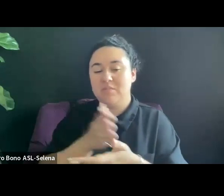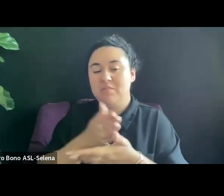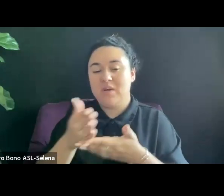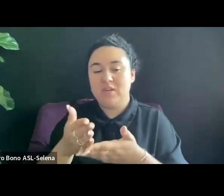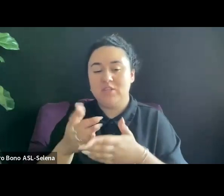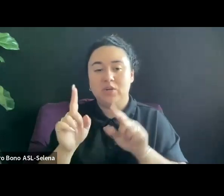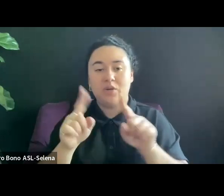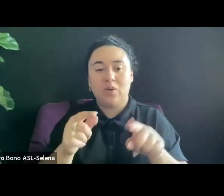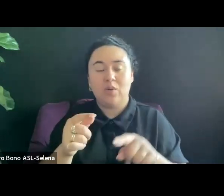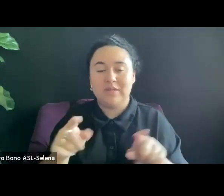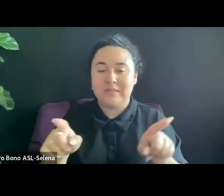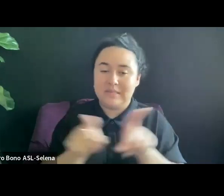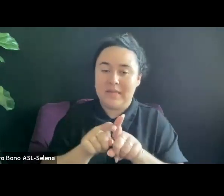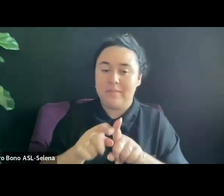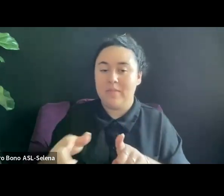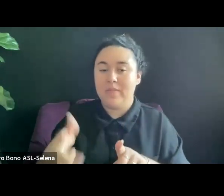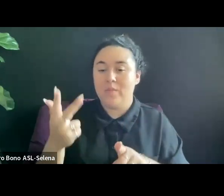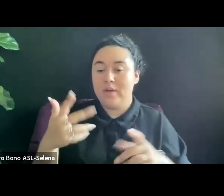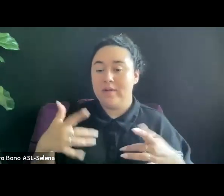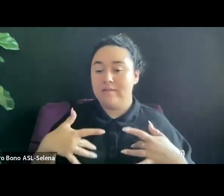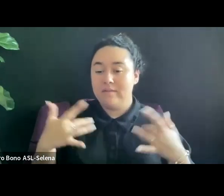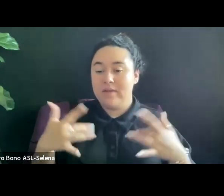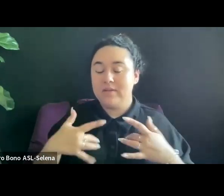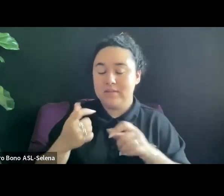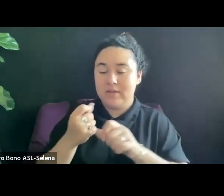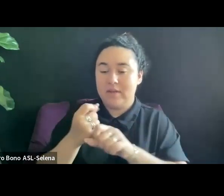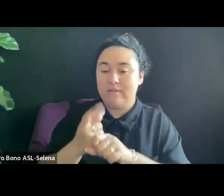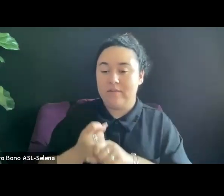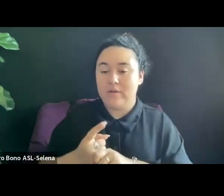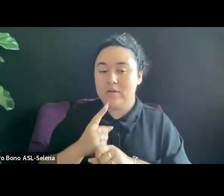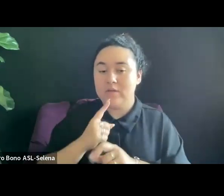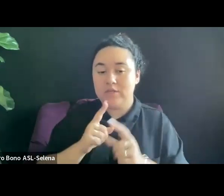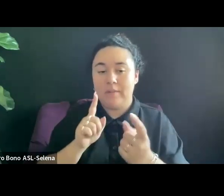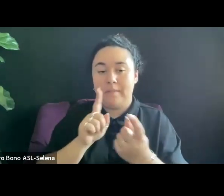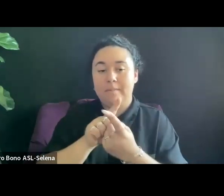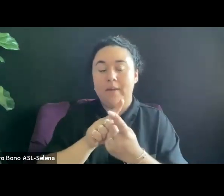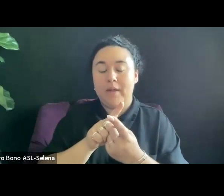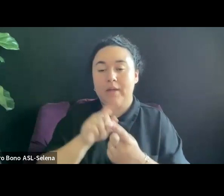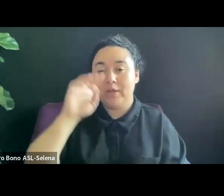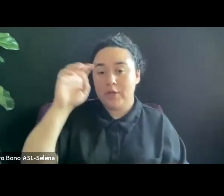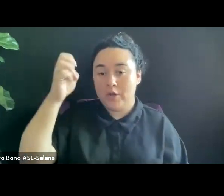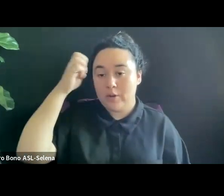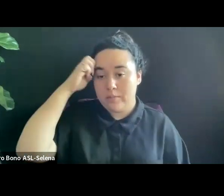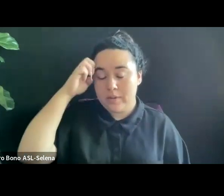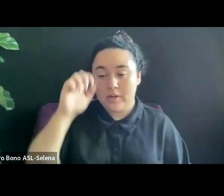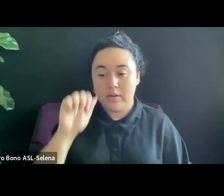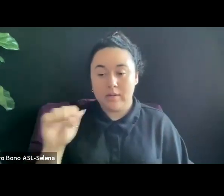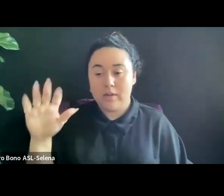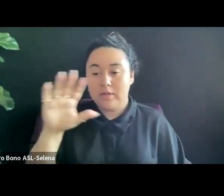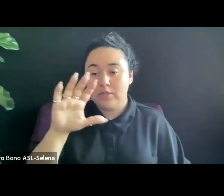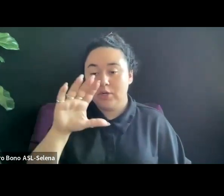THROUGH WHICH SHE'S MET EUROPEAN AND ASIAN COPRODUCERS SHE'S WORKED WITH FOR OVER A DECADE. I WAS